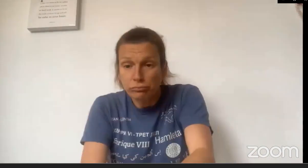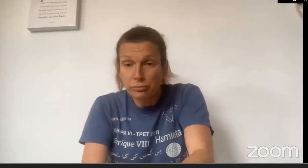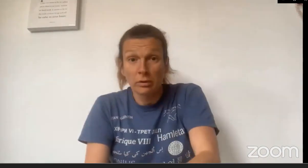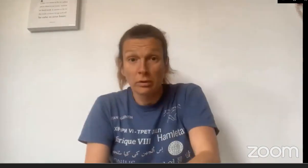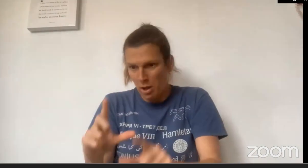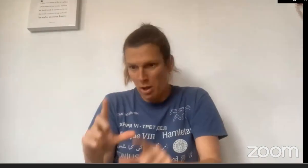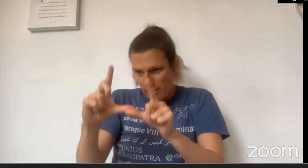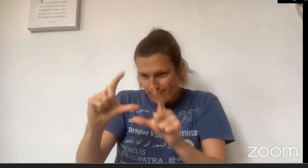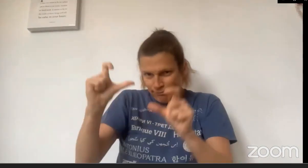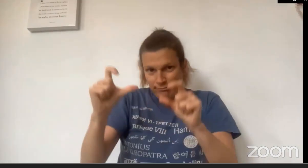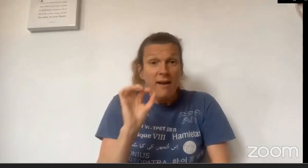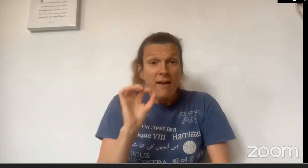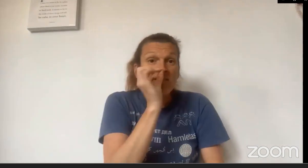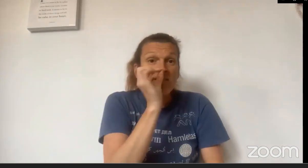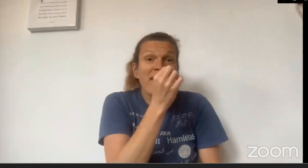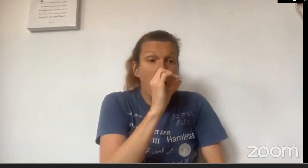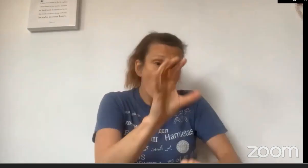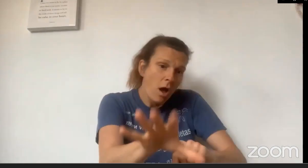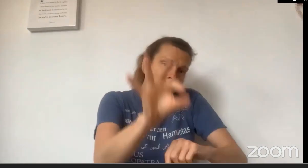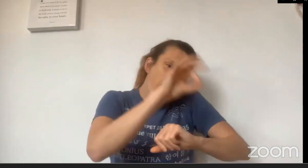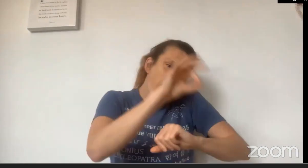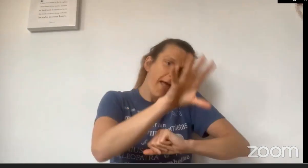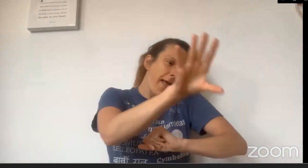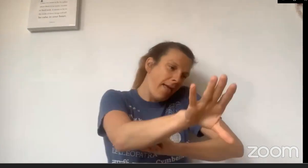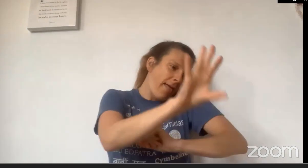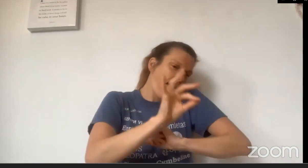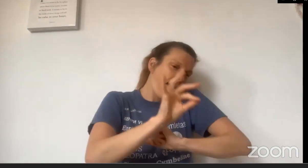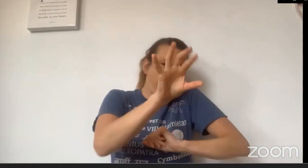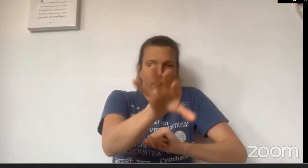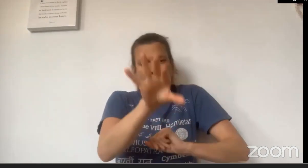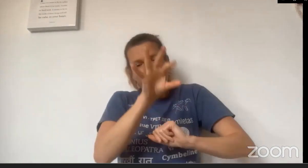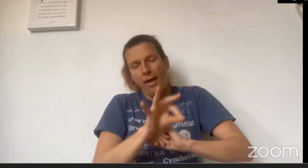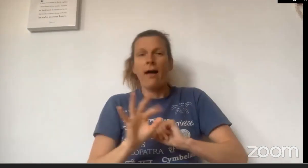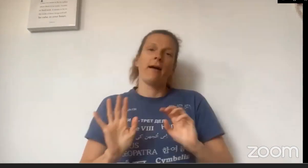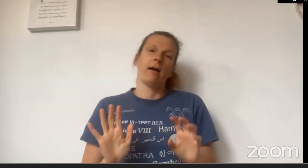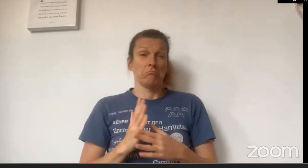birds and butterflies, of flowers on the ground, and making sure she uploaded them